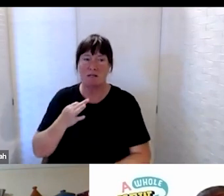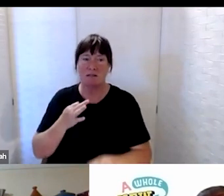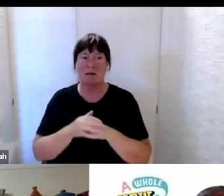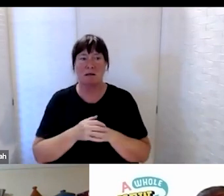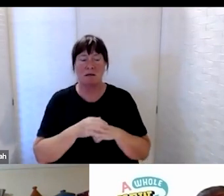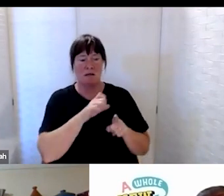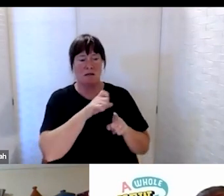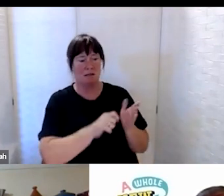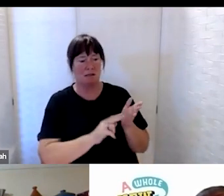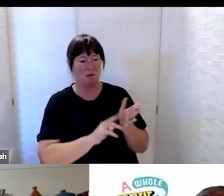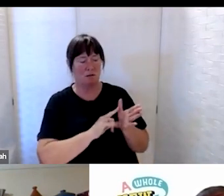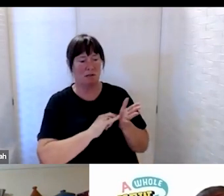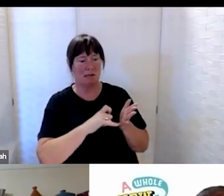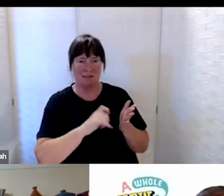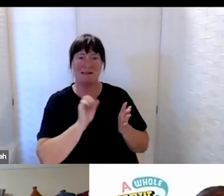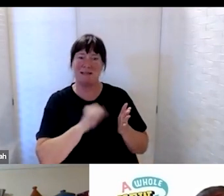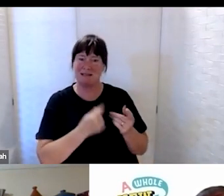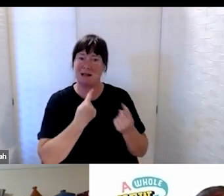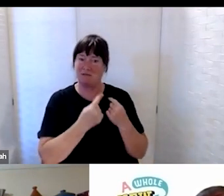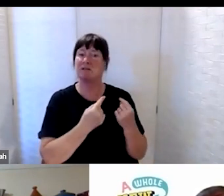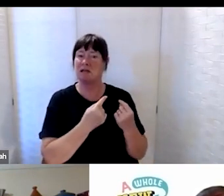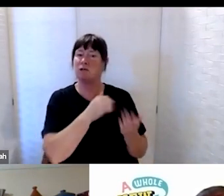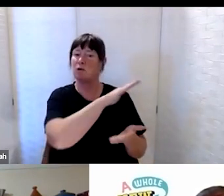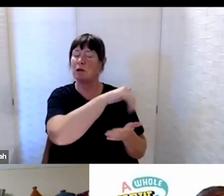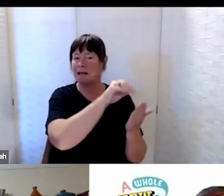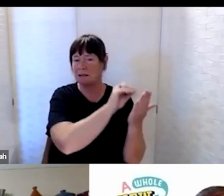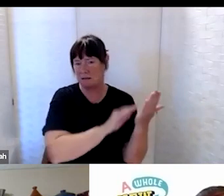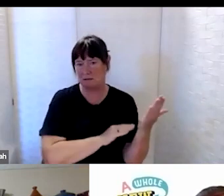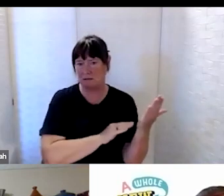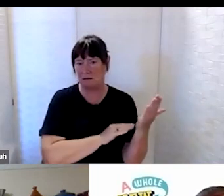do collect information and they have contact lists